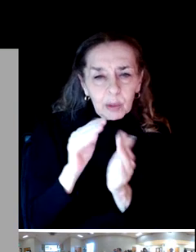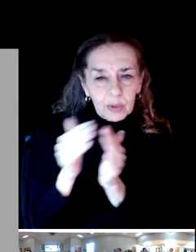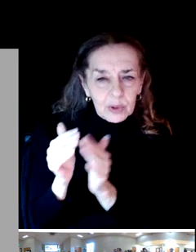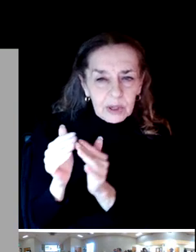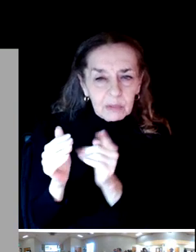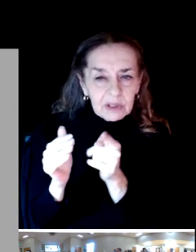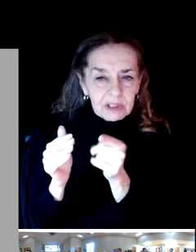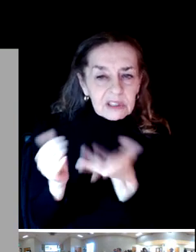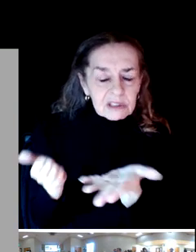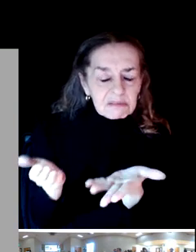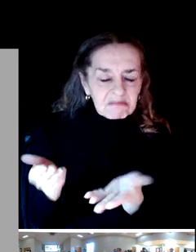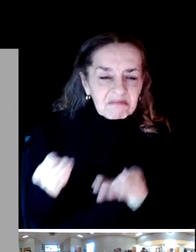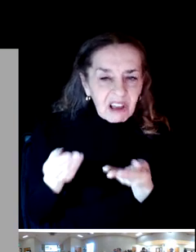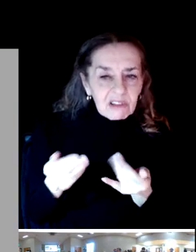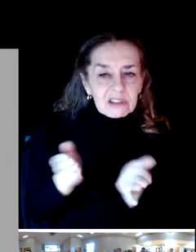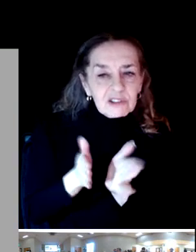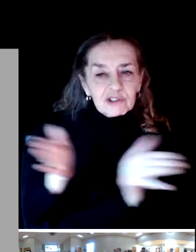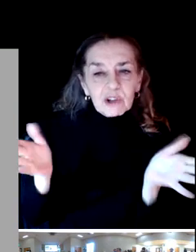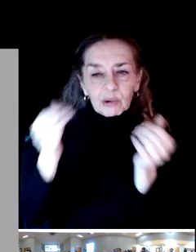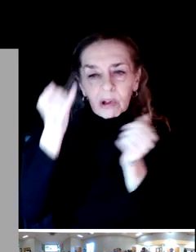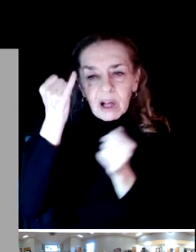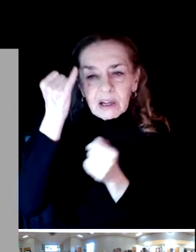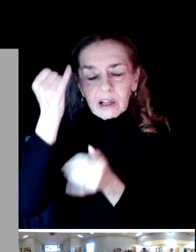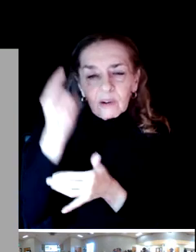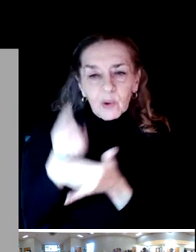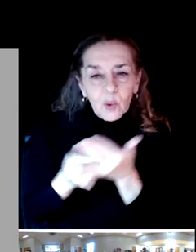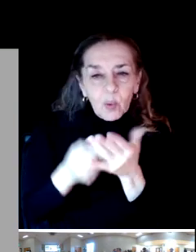idea of what kinds of questions we may ask in the survey.